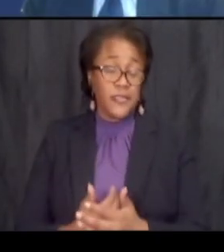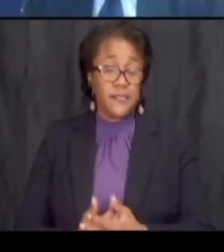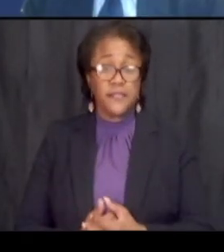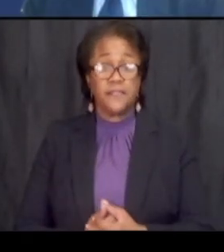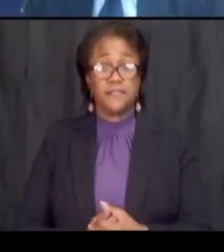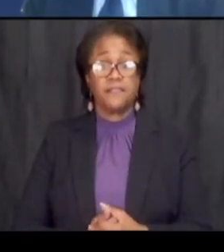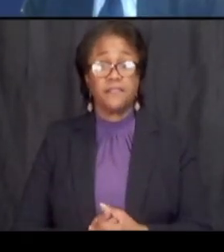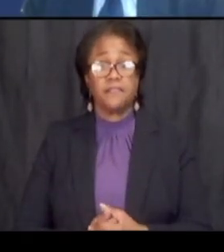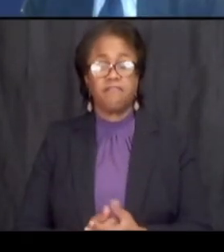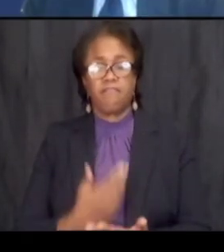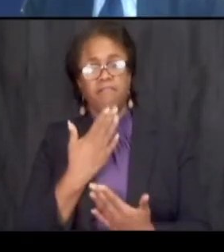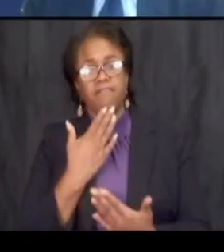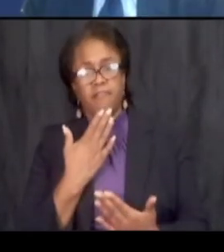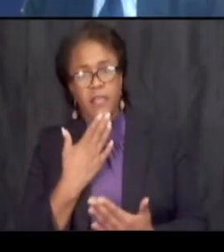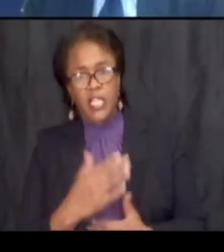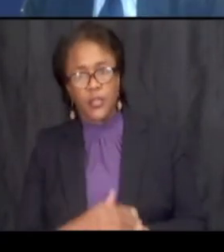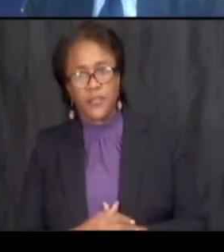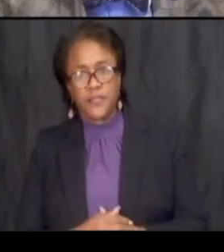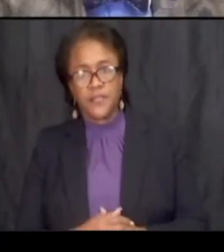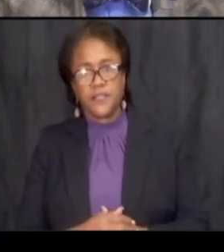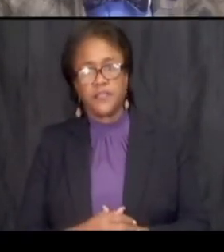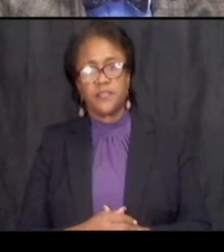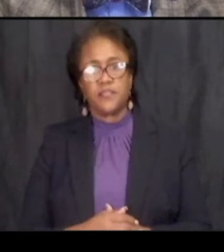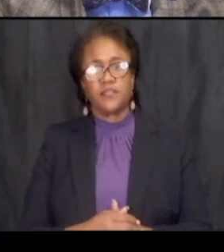thank you nick i'll go to the next question